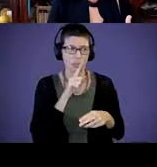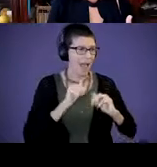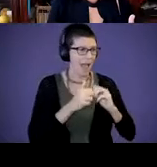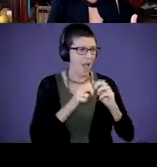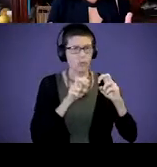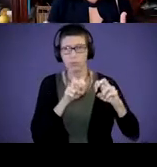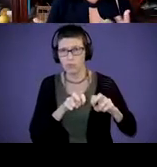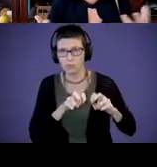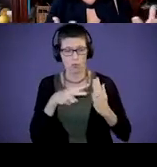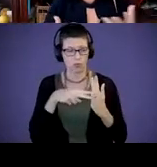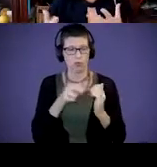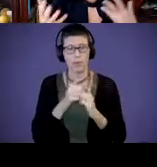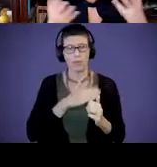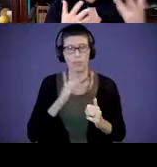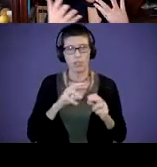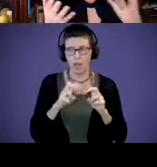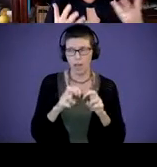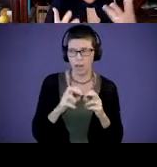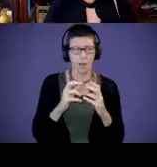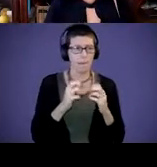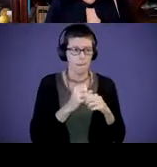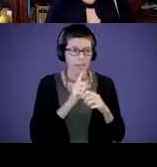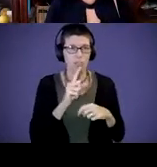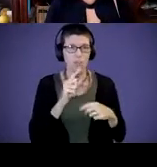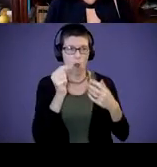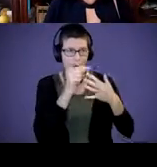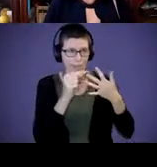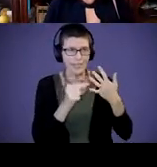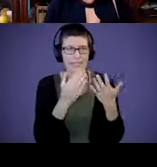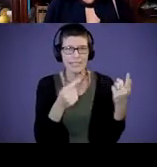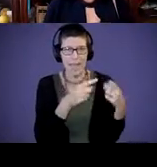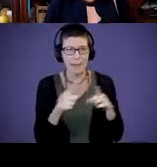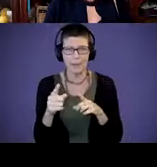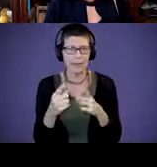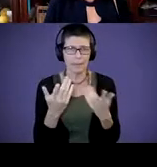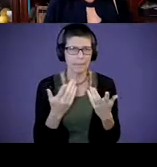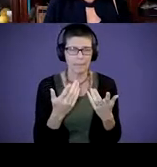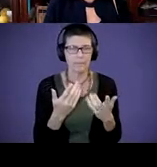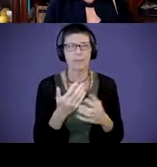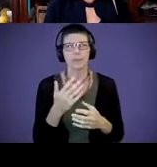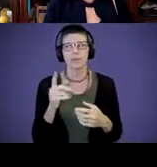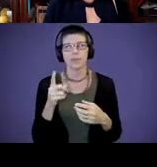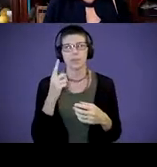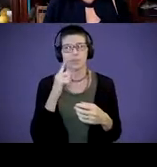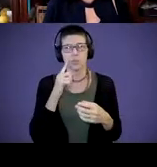And how to ensure that all of these little things are happening to support my baby? And